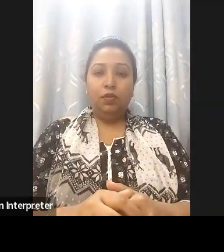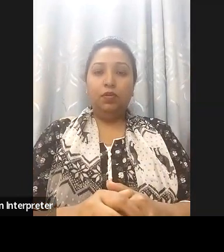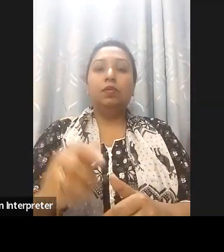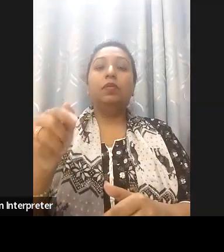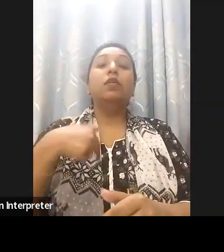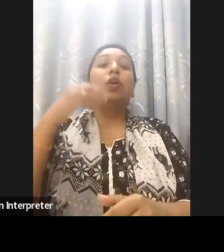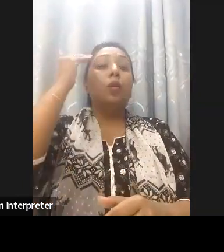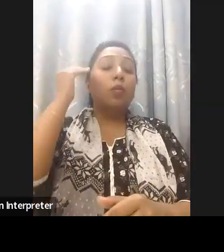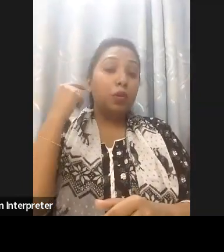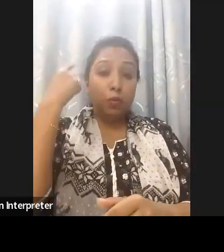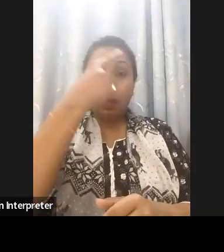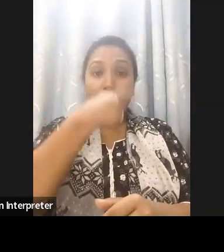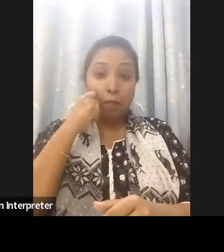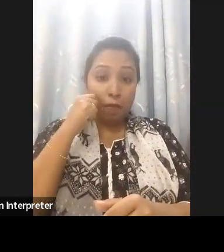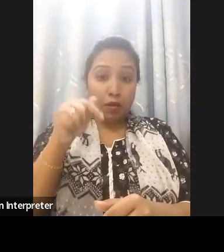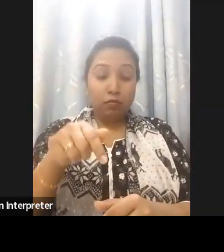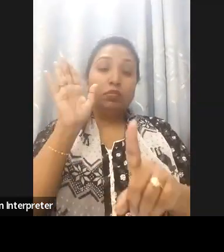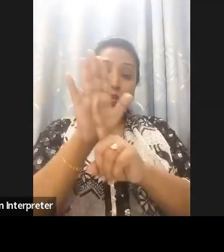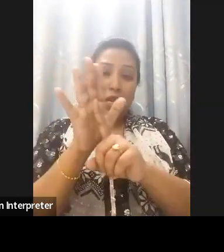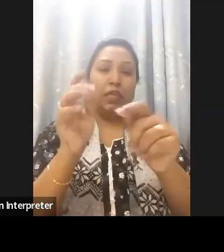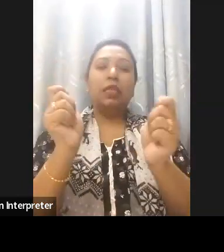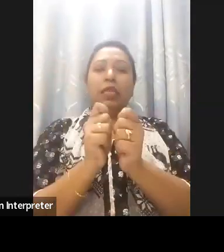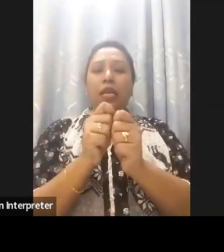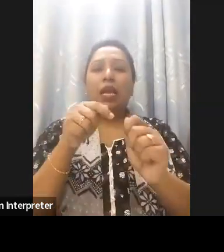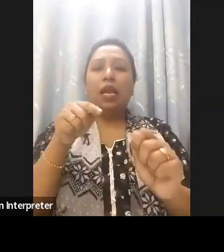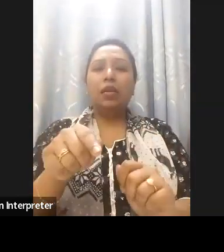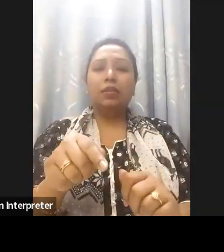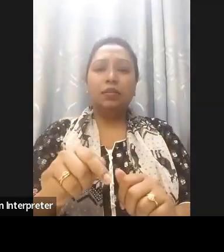with disabilities the government of Bangladesh has made commendable progress and you've heard